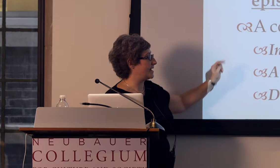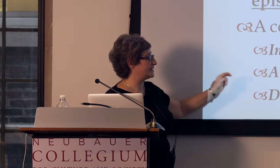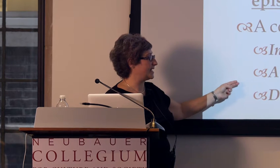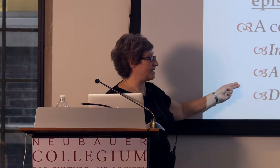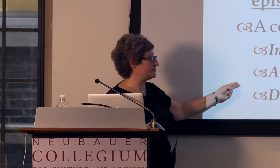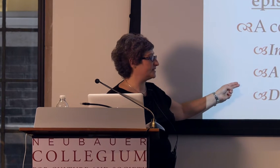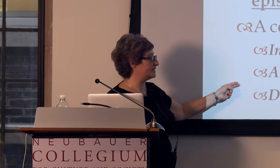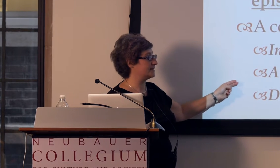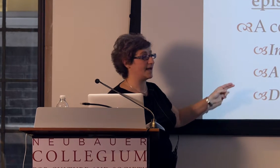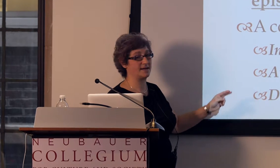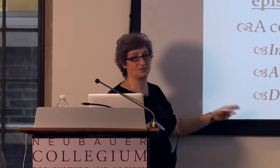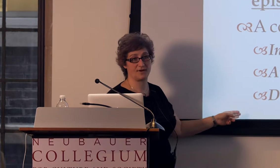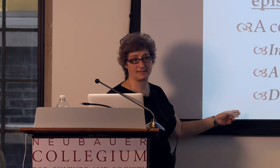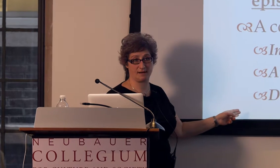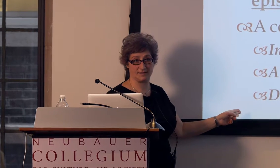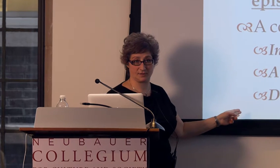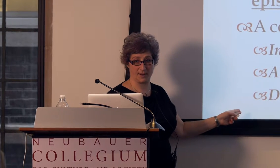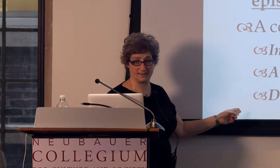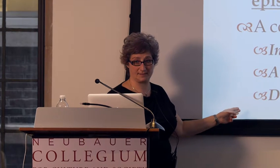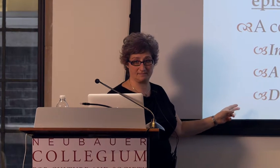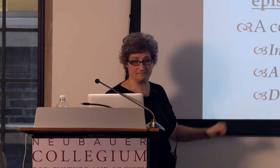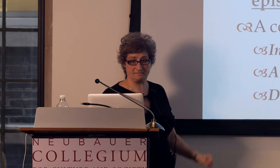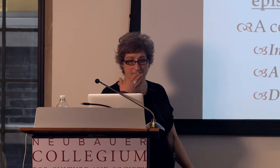an attempt, and a direct consequence.